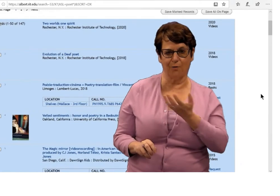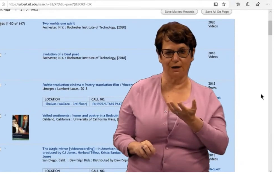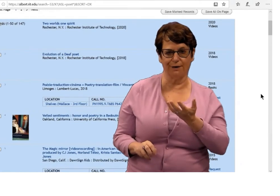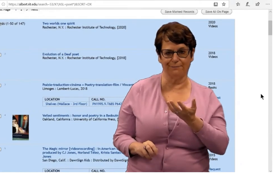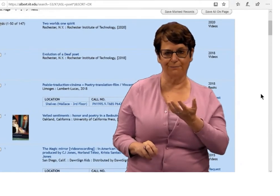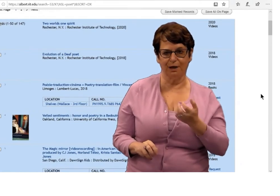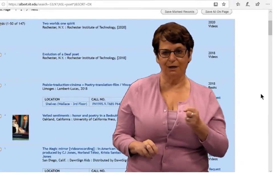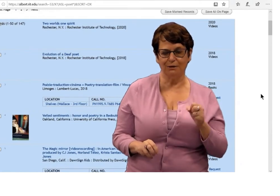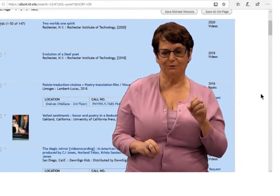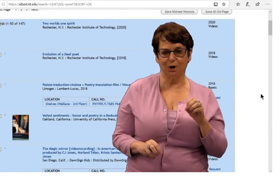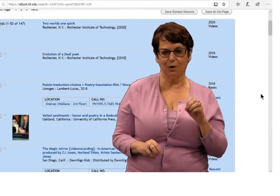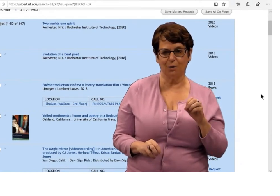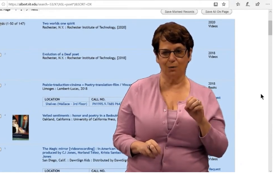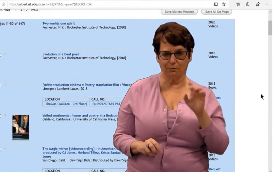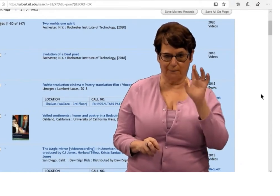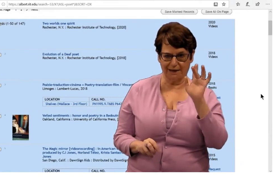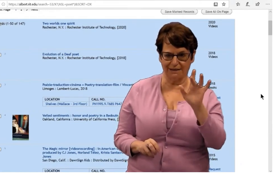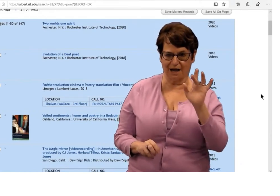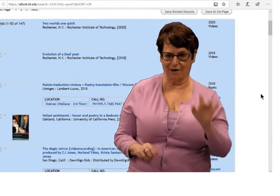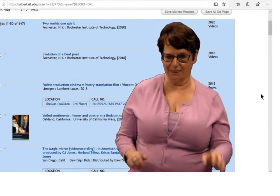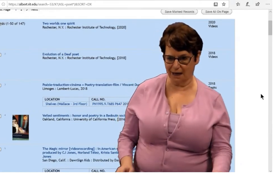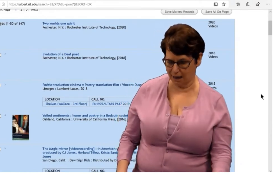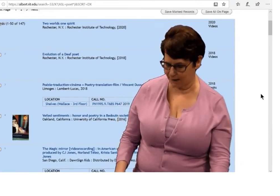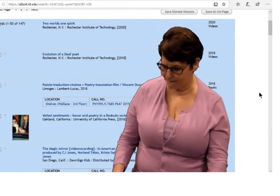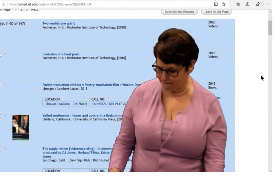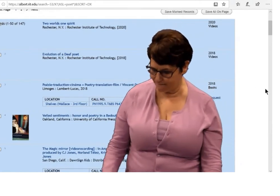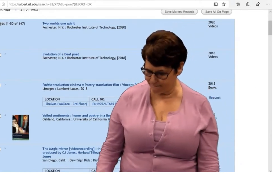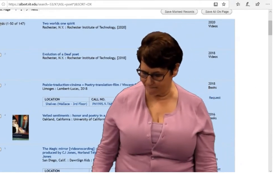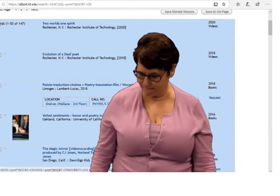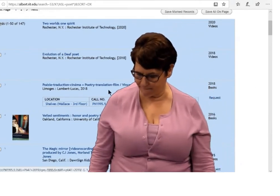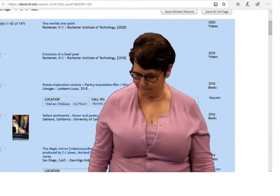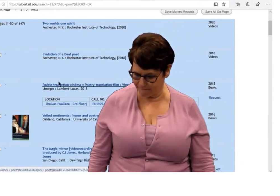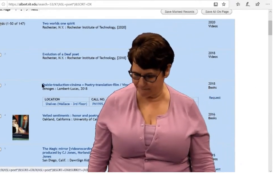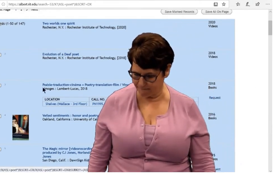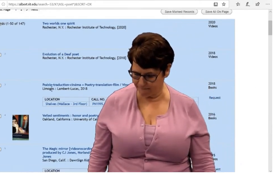Evolution of a Deaf Poet. So I'll click on that title.